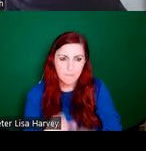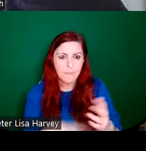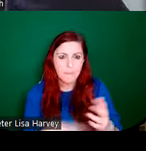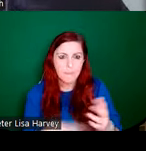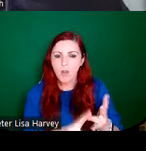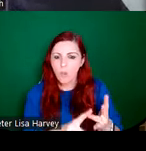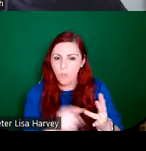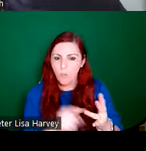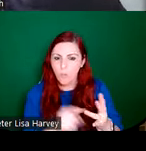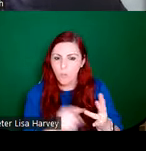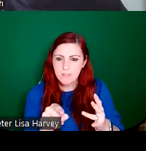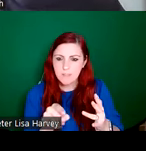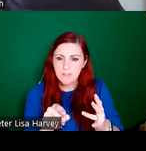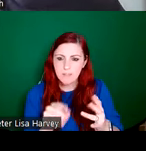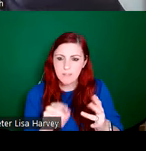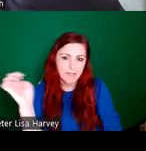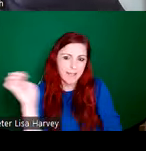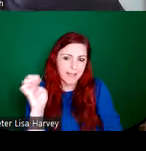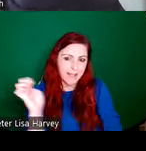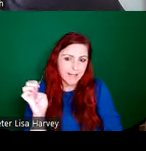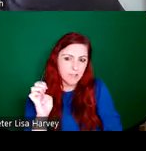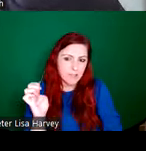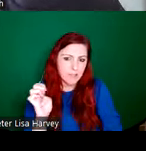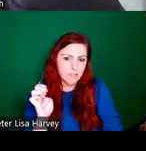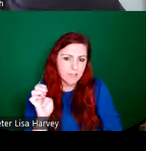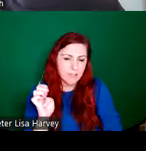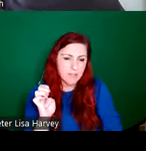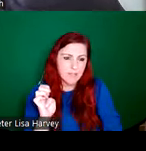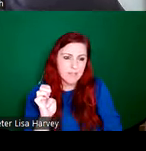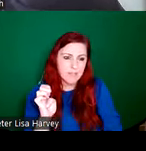Ghloine was the English Arts and Crafts movement. So whereas the Celtic revival